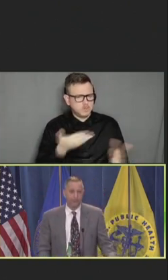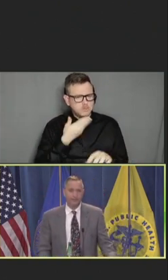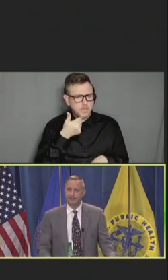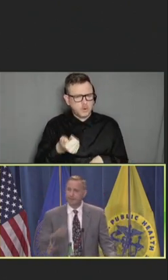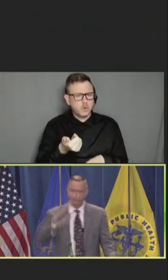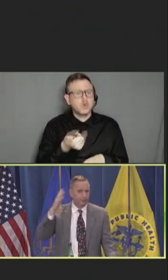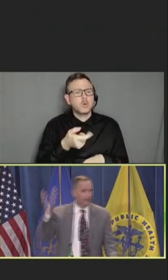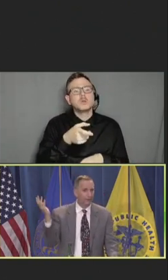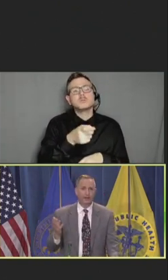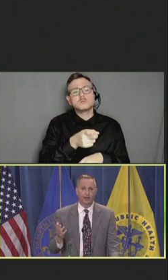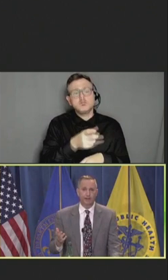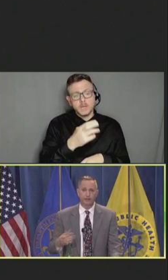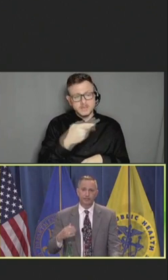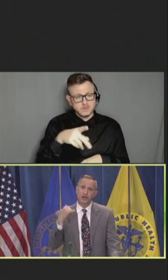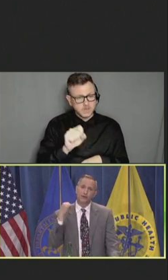Science Times. We've been in three documentaries.